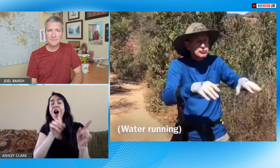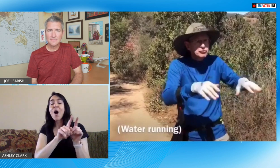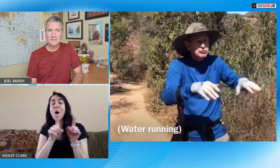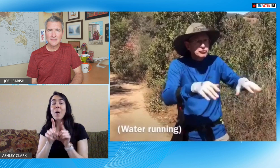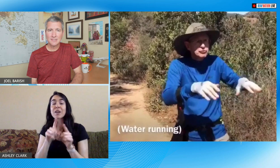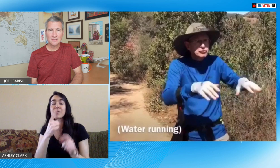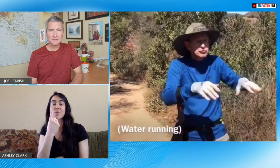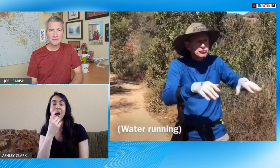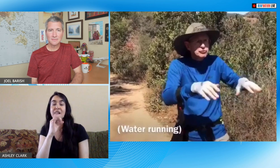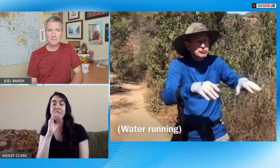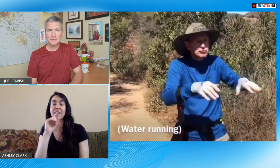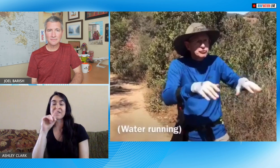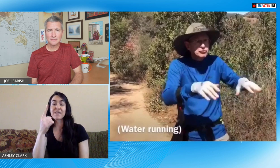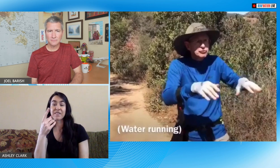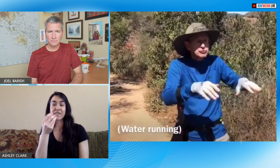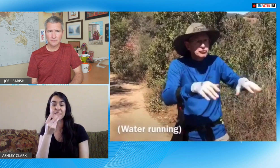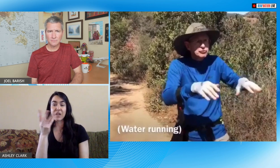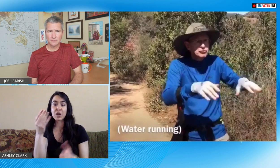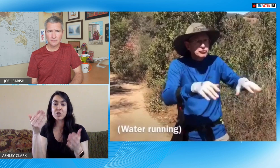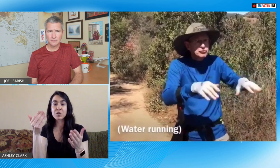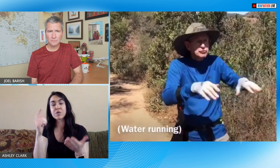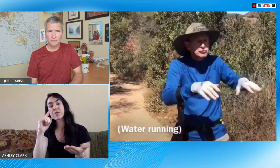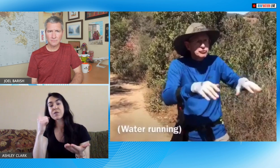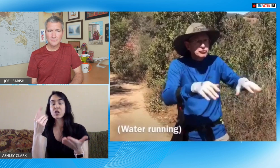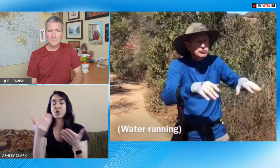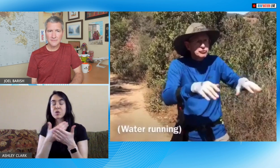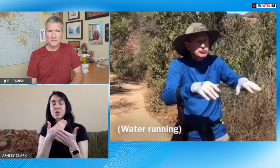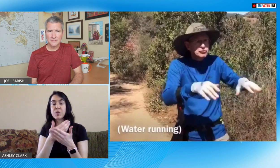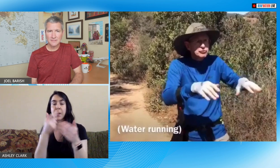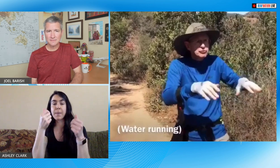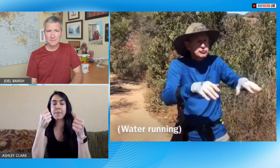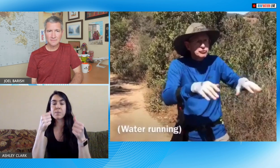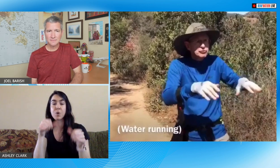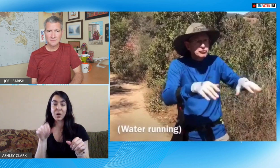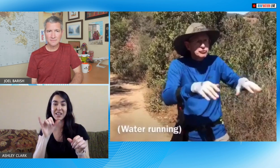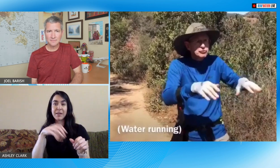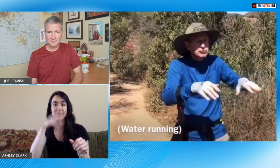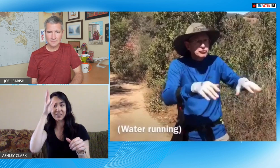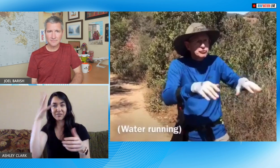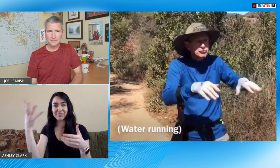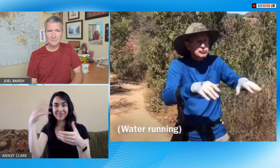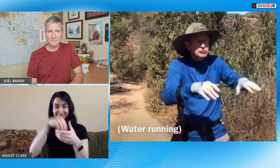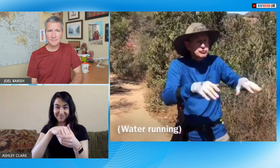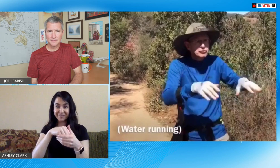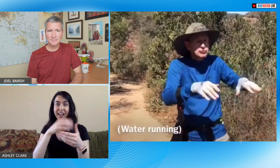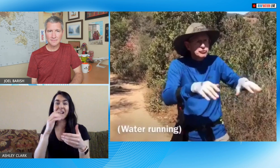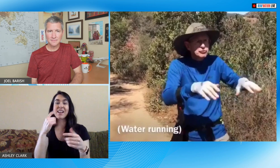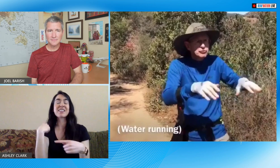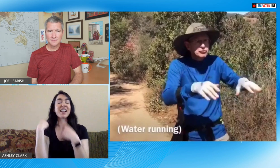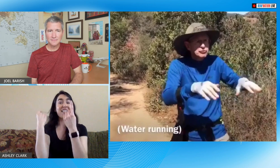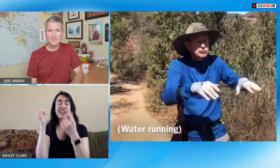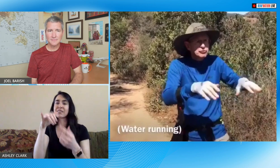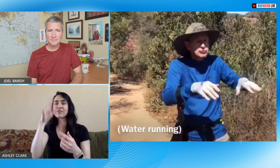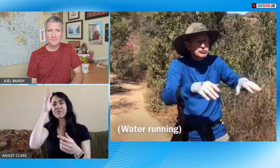my dad explaining that this was also one of the first new posts that my dad was